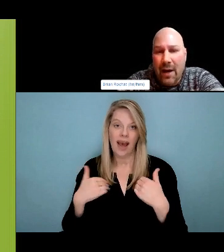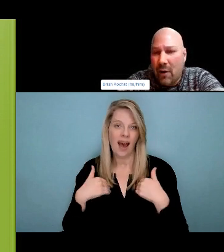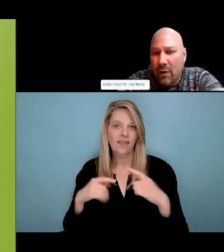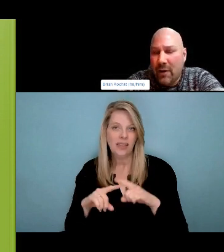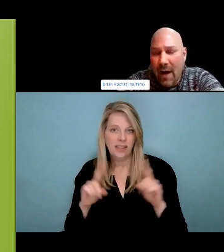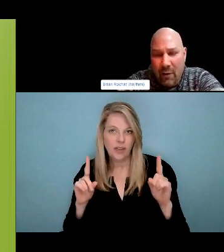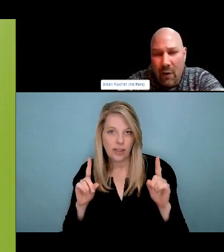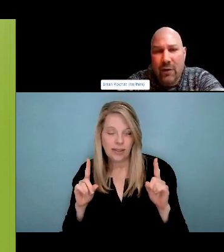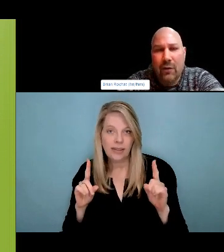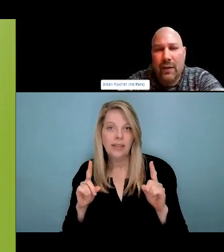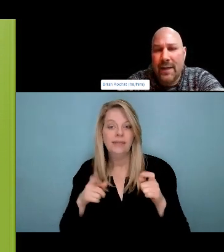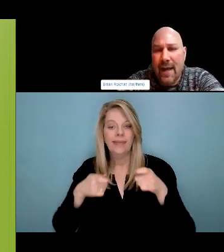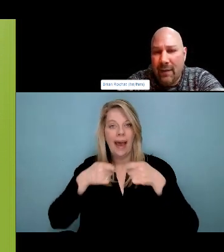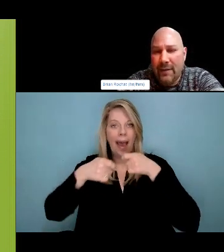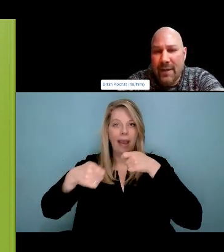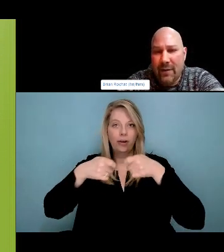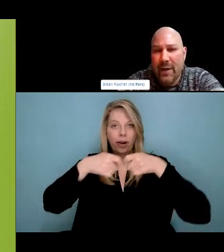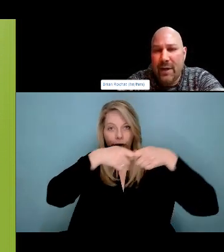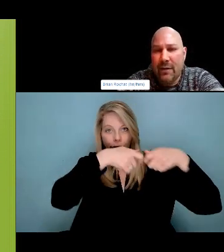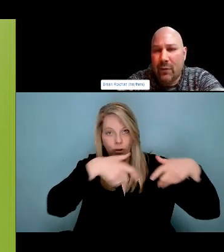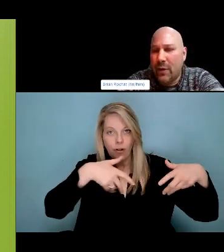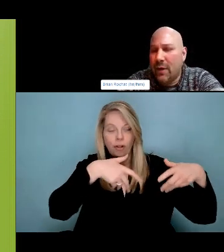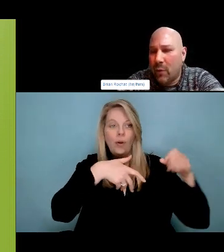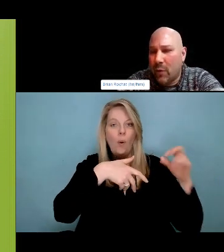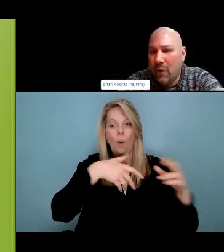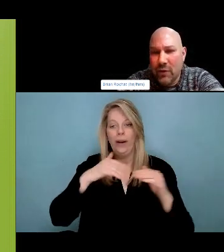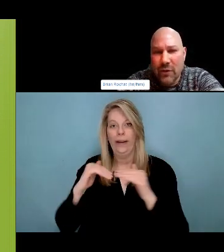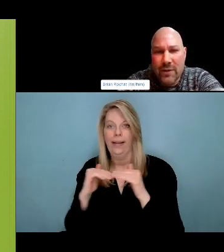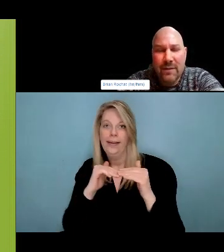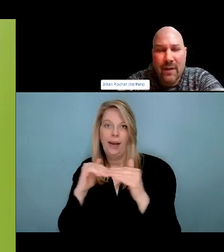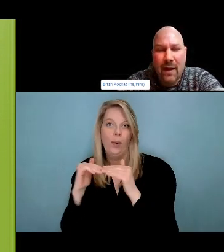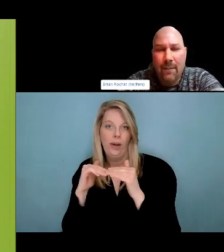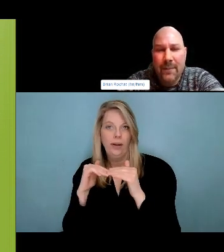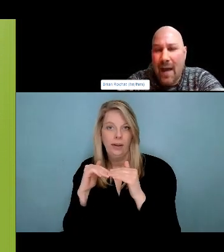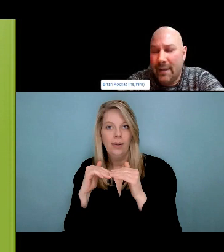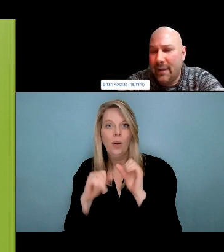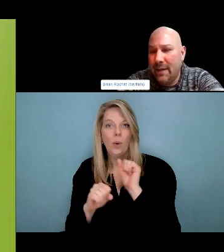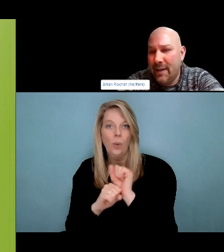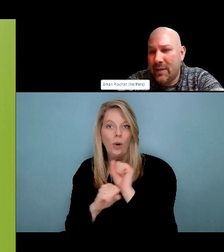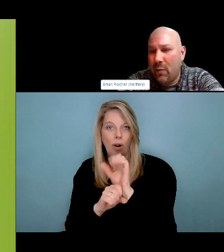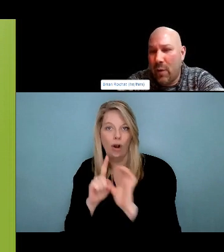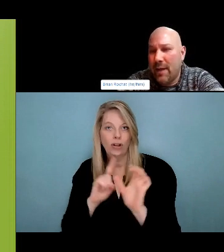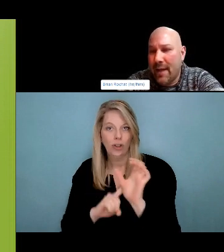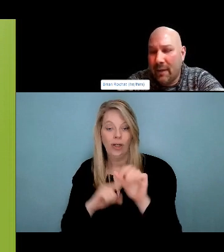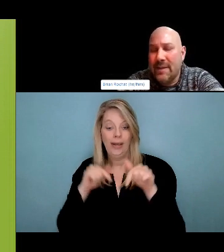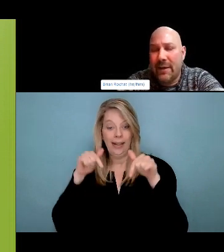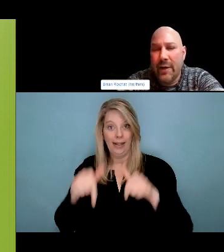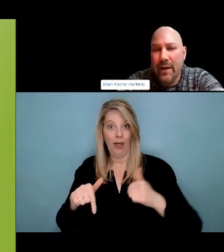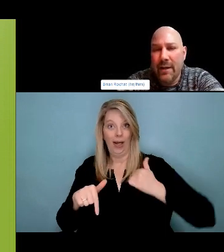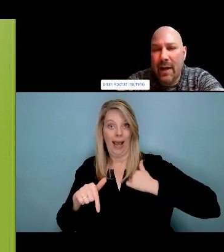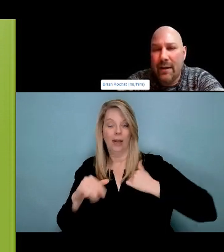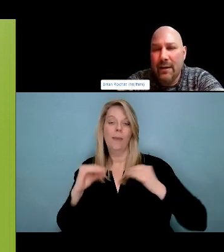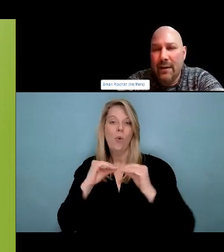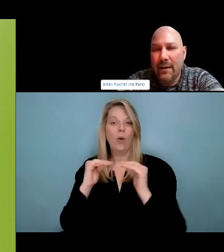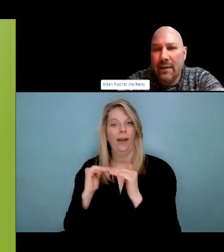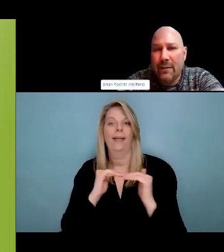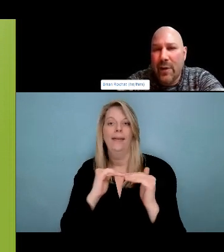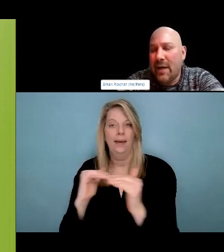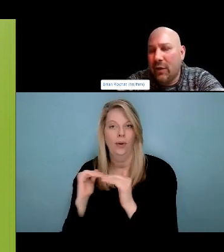All the trauma. That. Made you who you are up to this point. We're turning that off. This is who you are now. Go out. Find yourself.